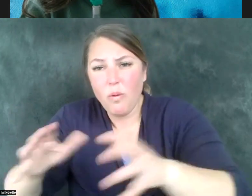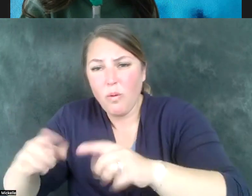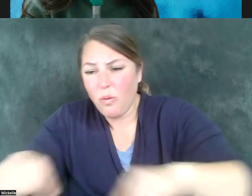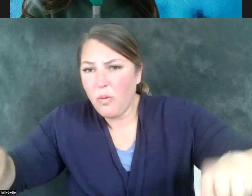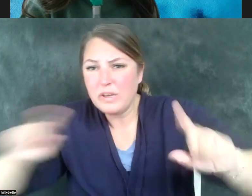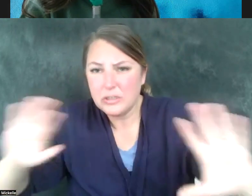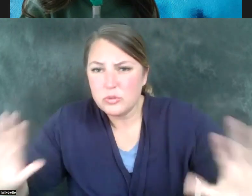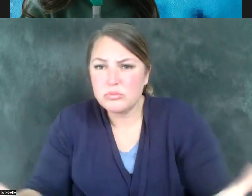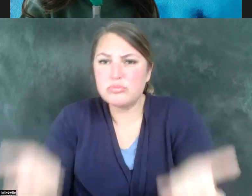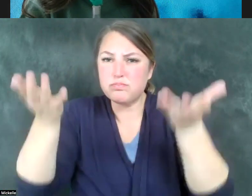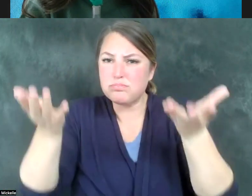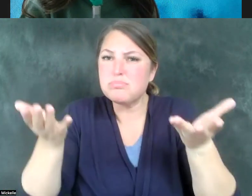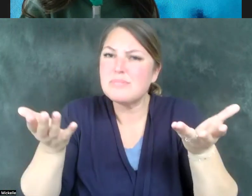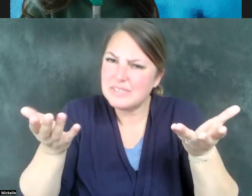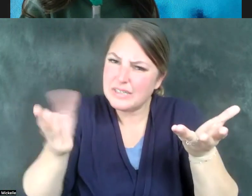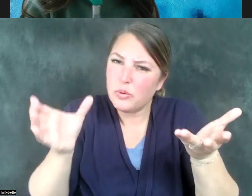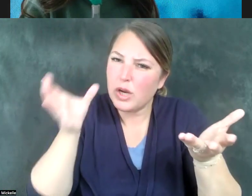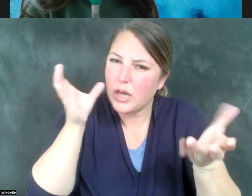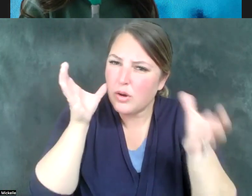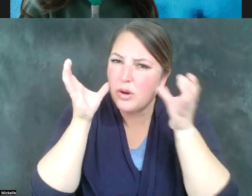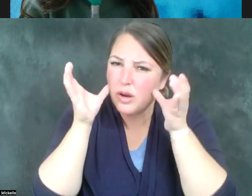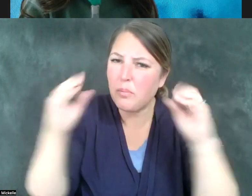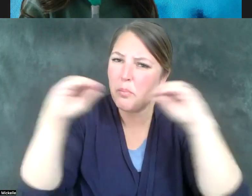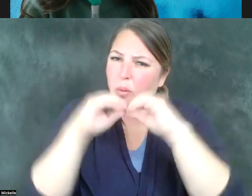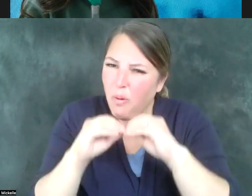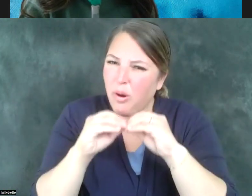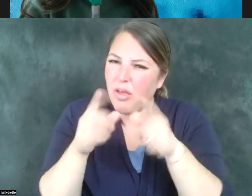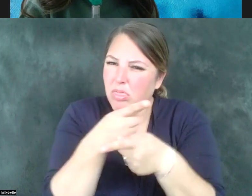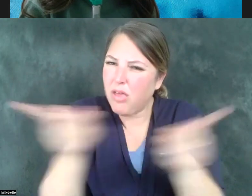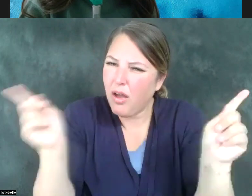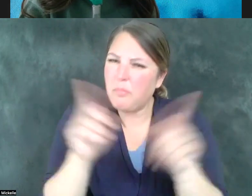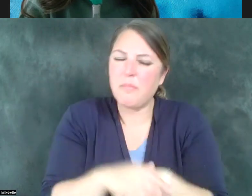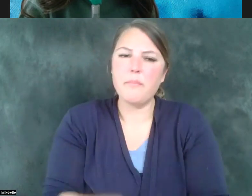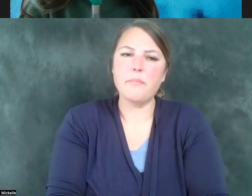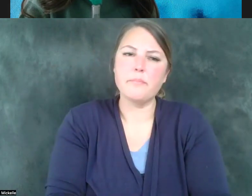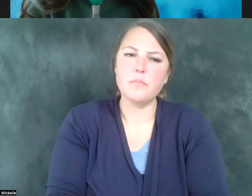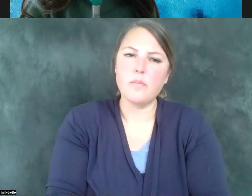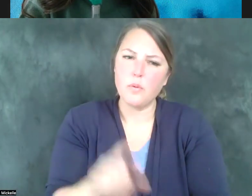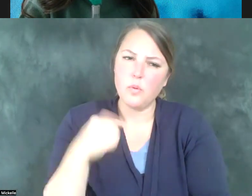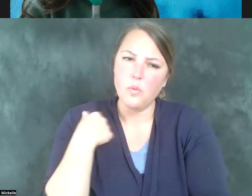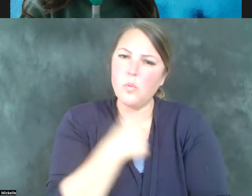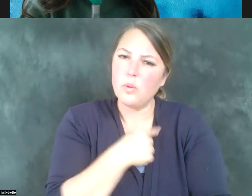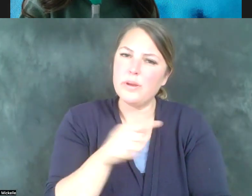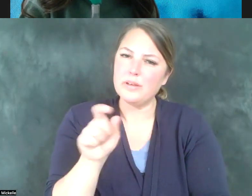to the table and heard to a greater extent than they have been, we need to lift them up. We need to be sensitive to